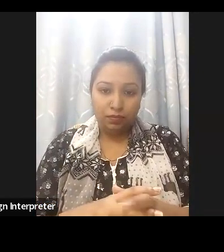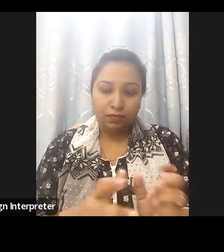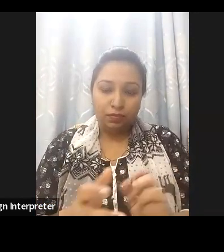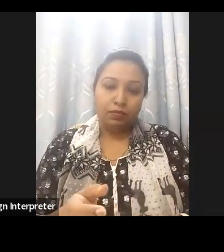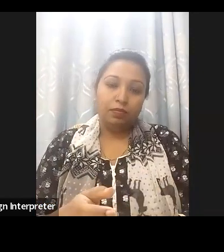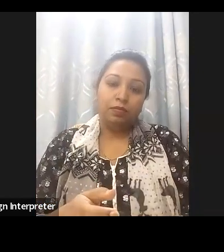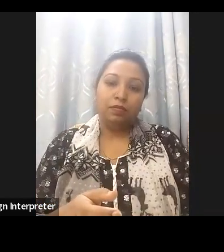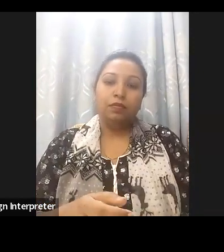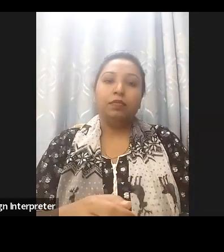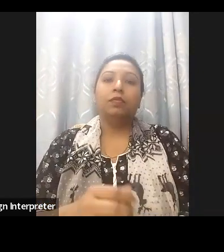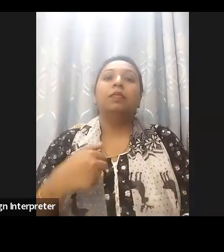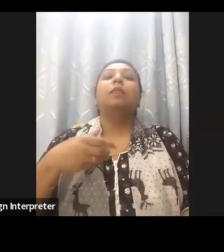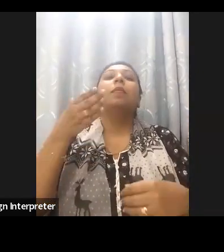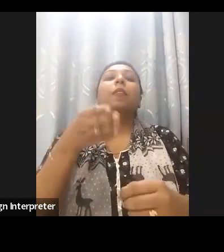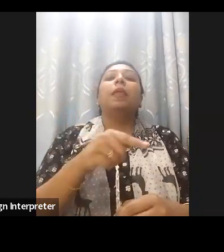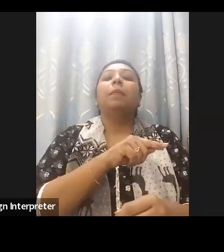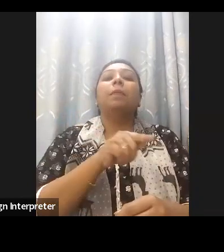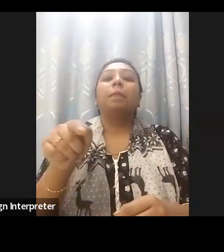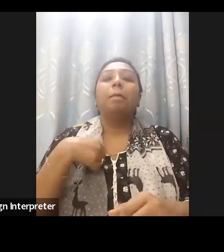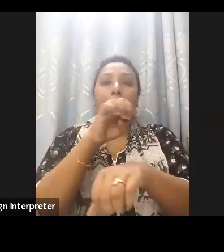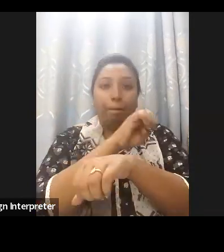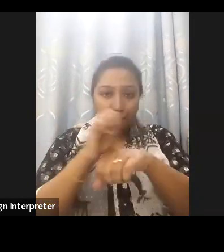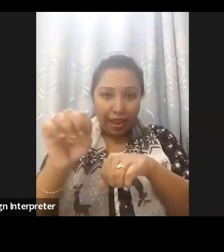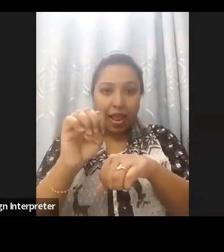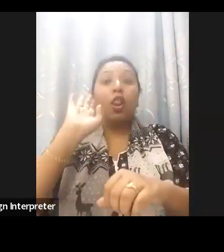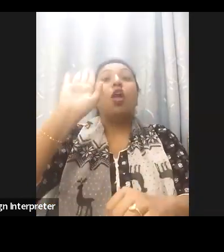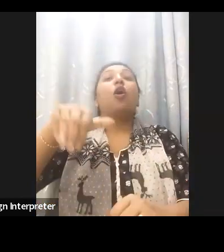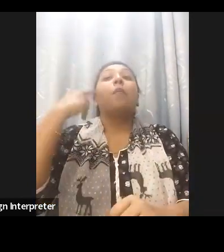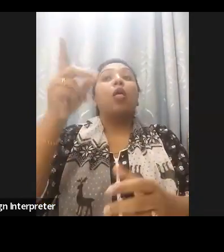We will be sharing this email address later in the chat so you can send your